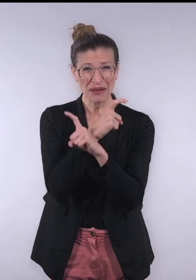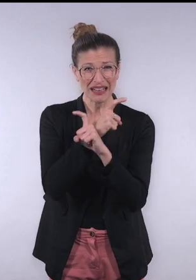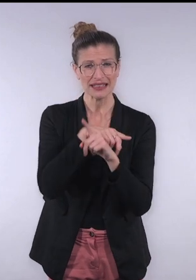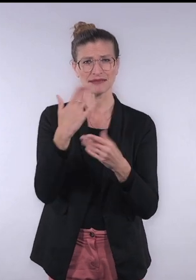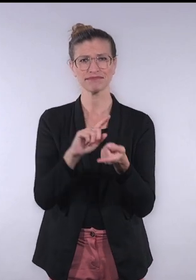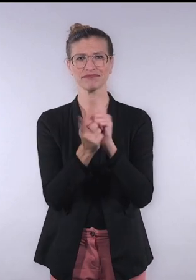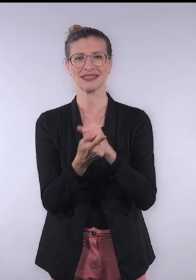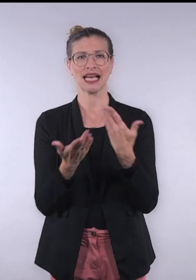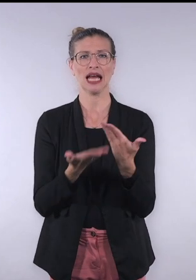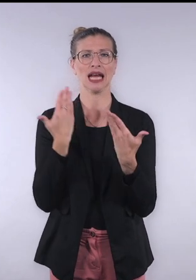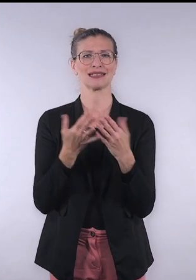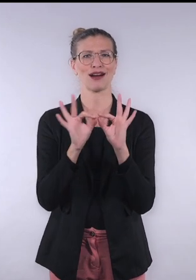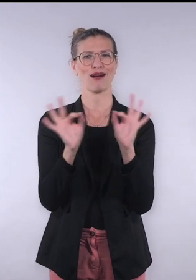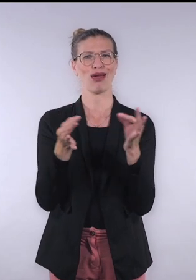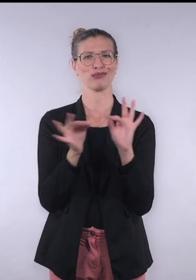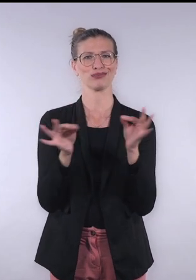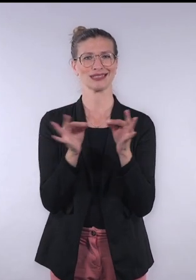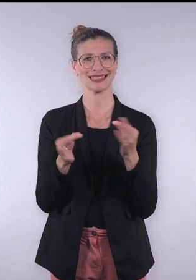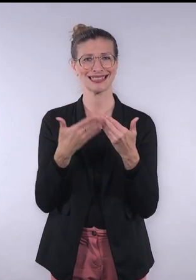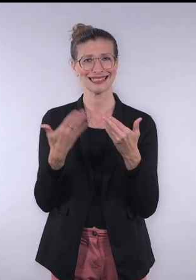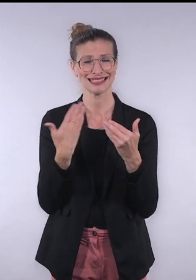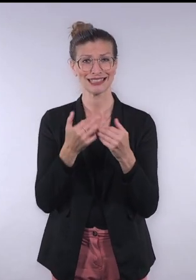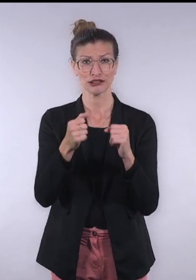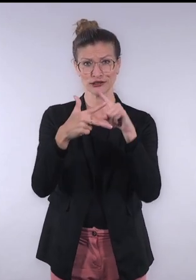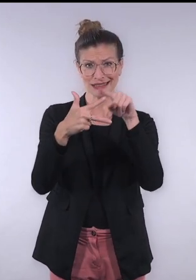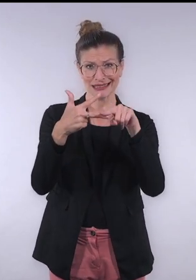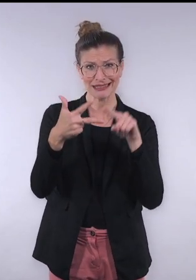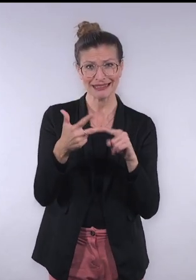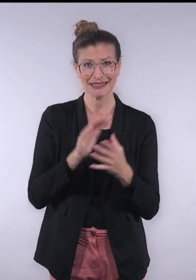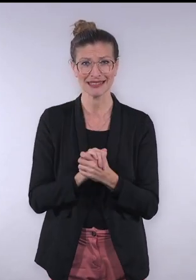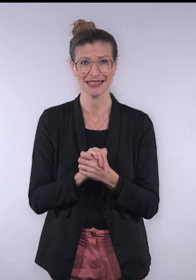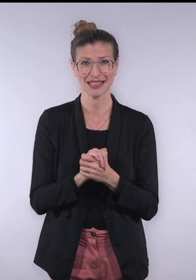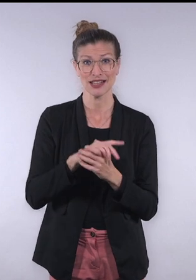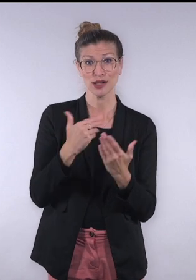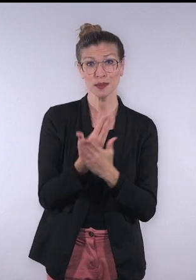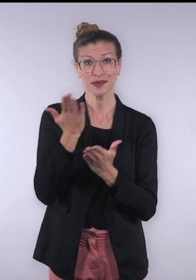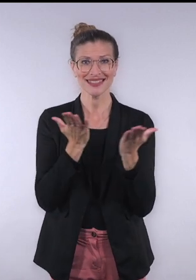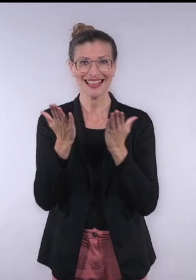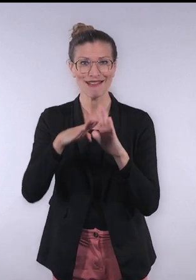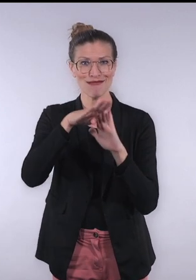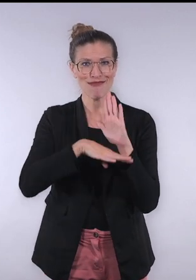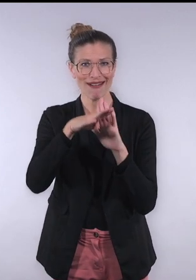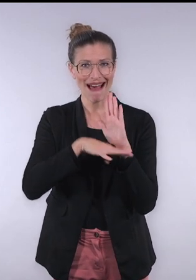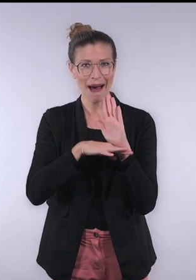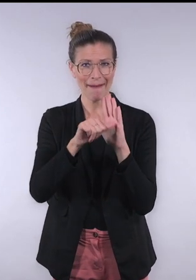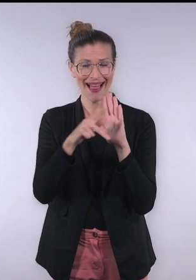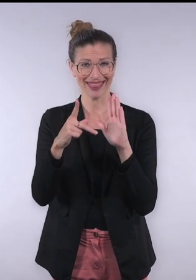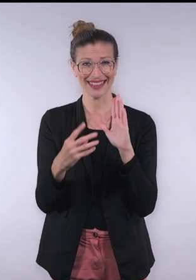into simple language and offers three levels of simplification. A new service are add-on programs that use artificial intelligence